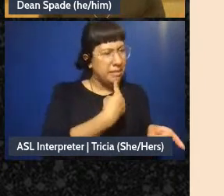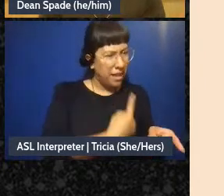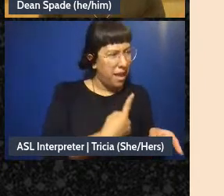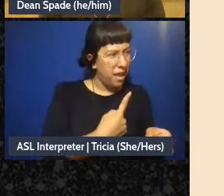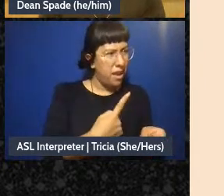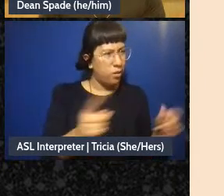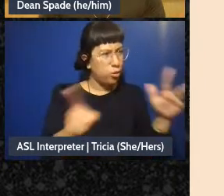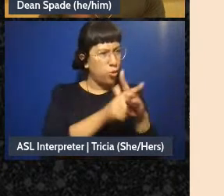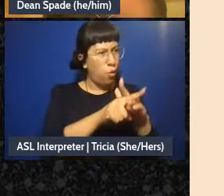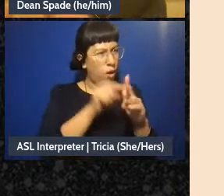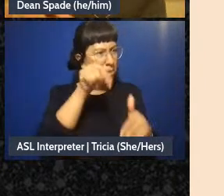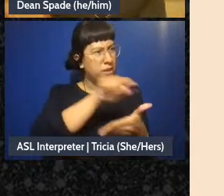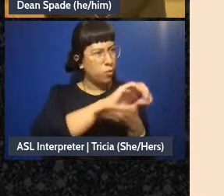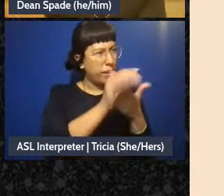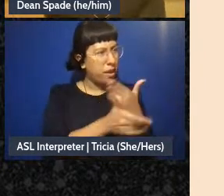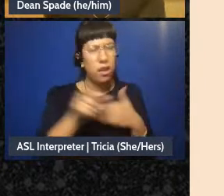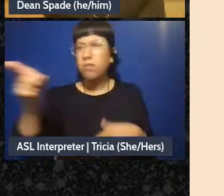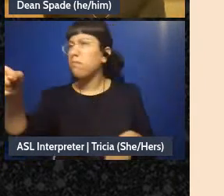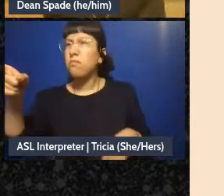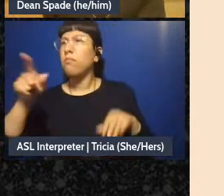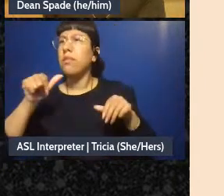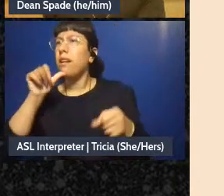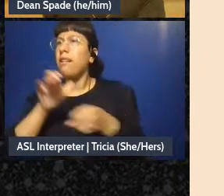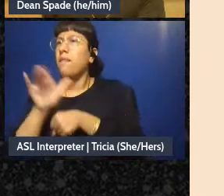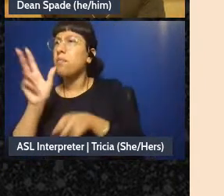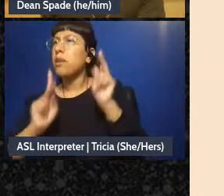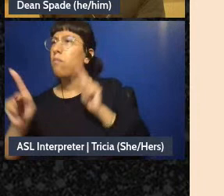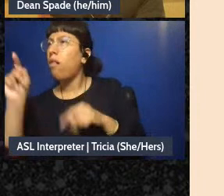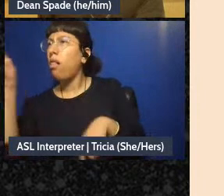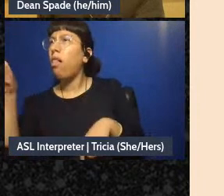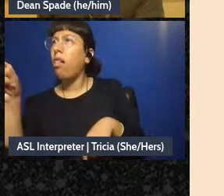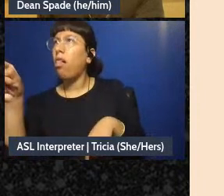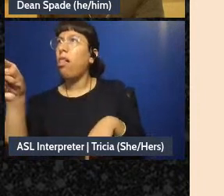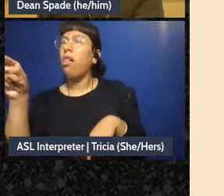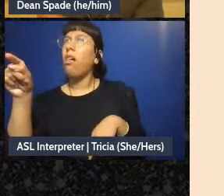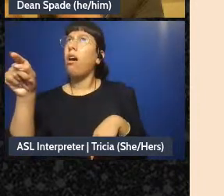but someone else said we don't have enough people to-to you know person that this weekend” You know,